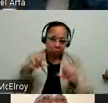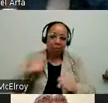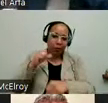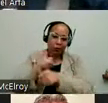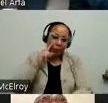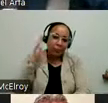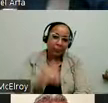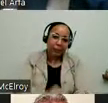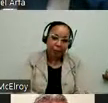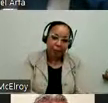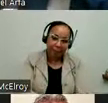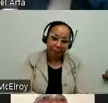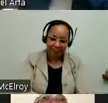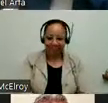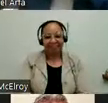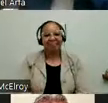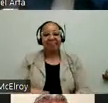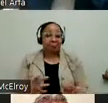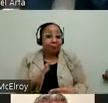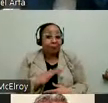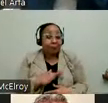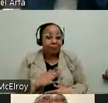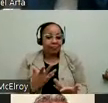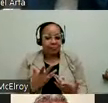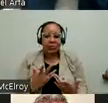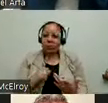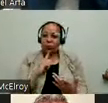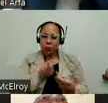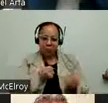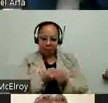we always want to build the next generation. And I know that many